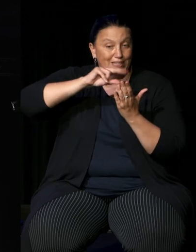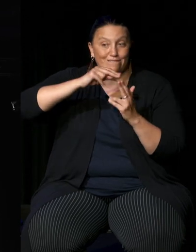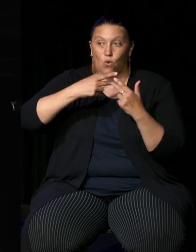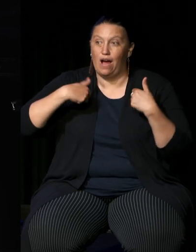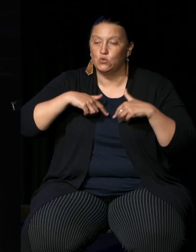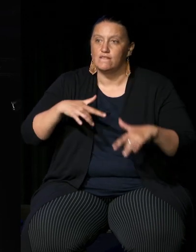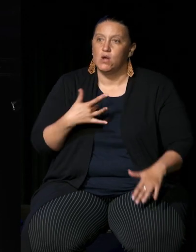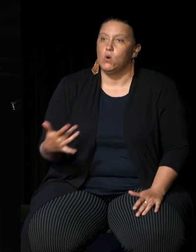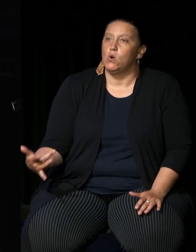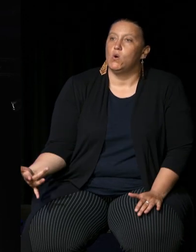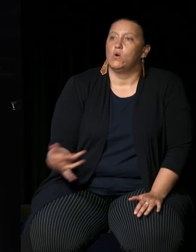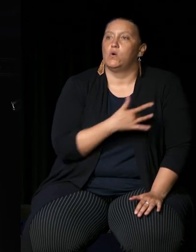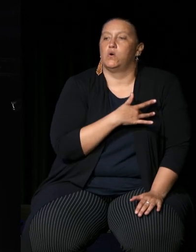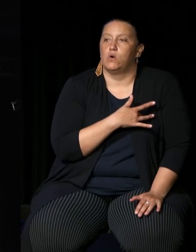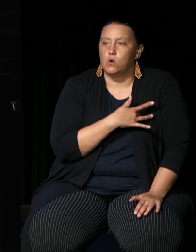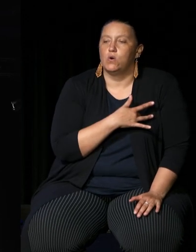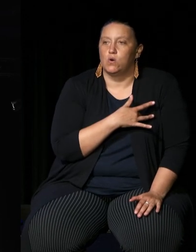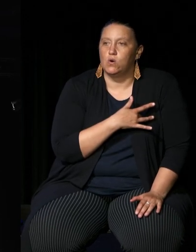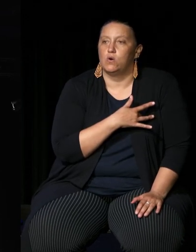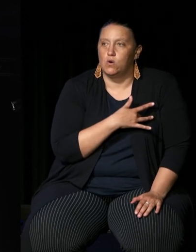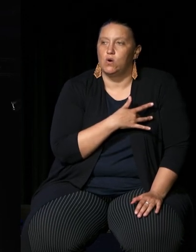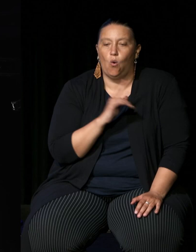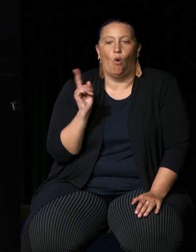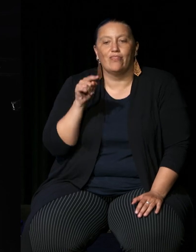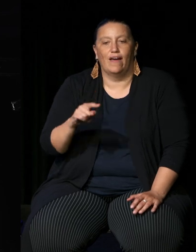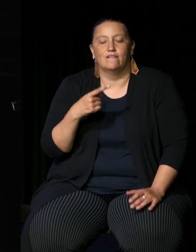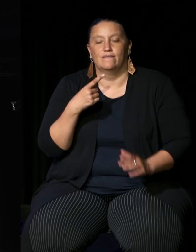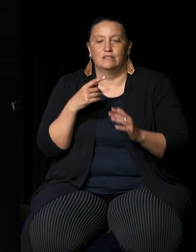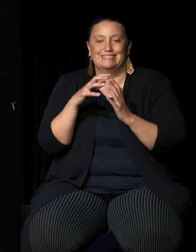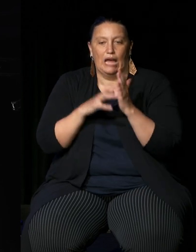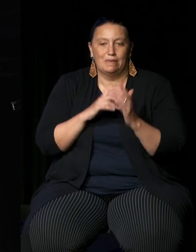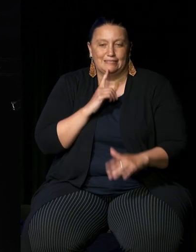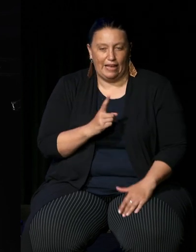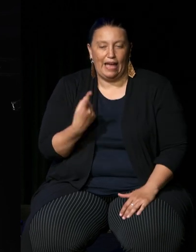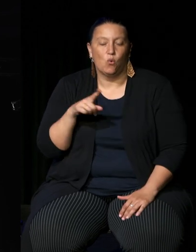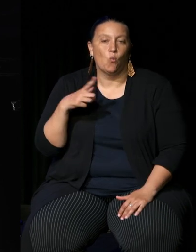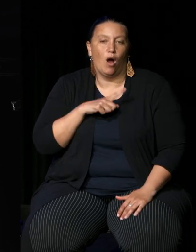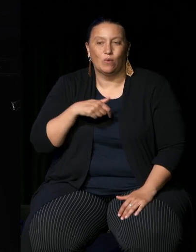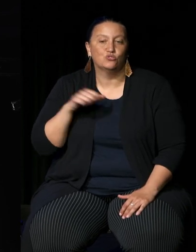gravity about what what it's saying and why we should take notice of it Rachel Perkins folks